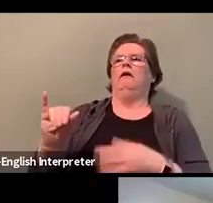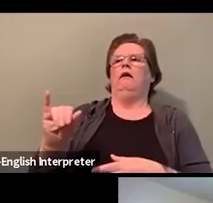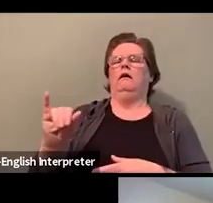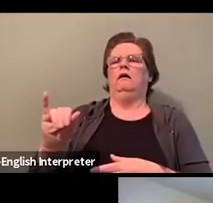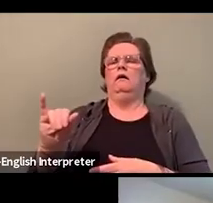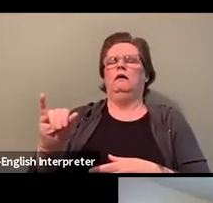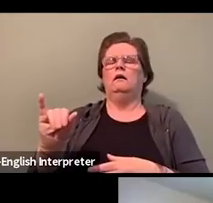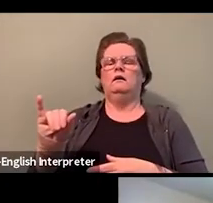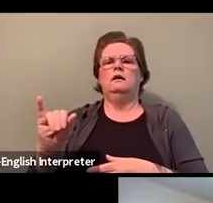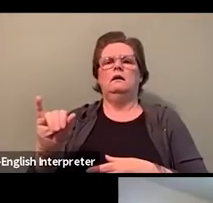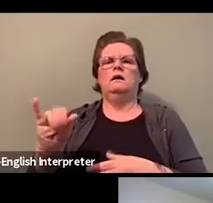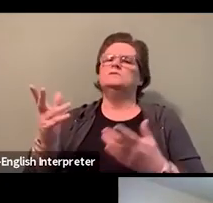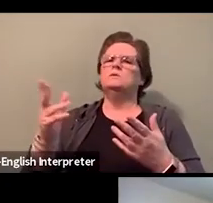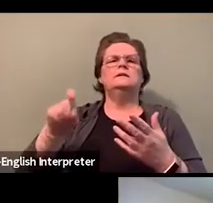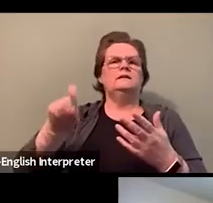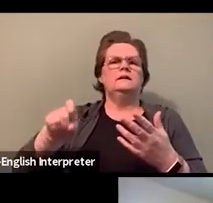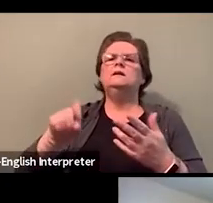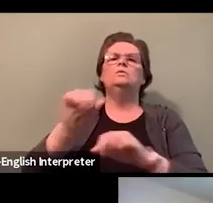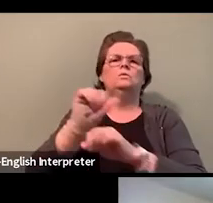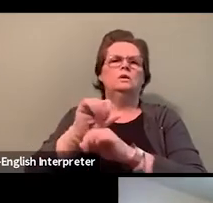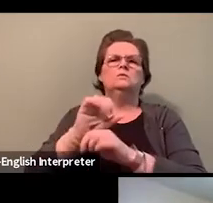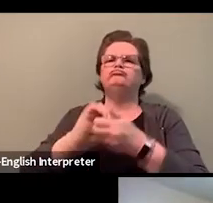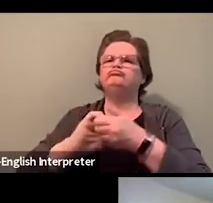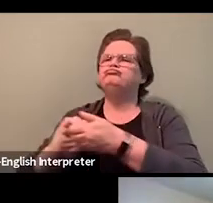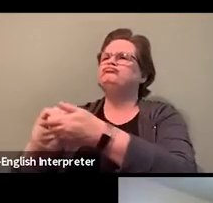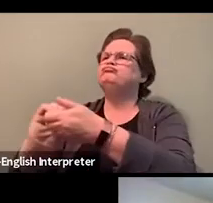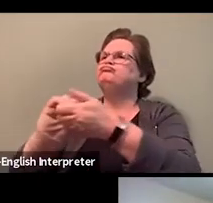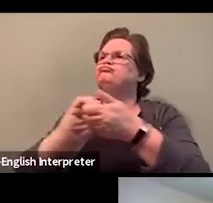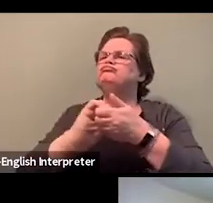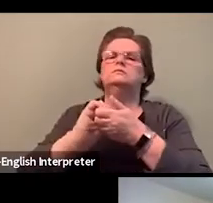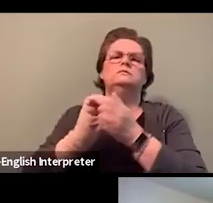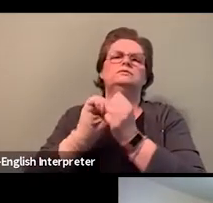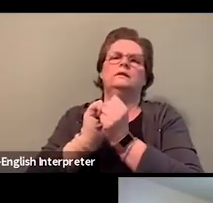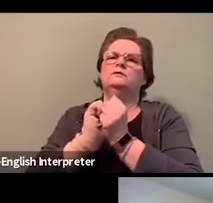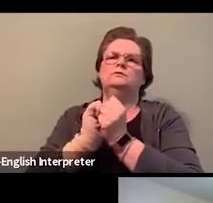I'm the only one speck of grain of sand in a beach, right?